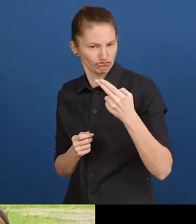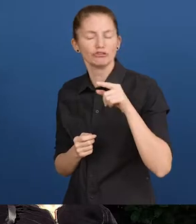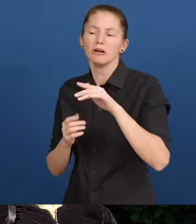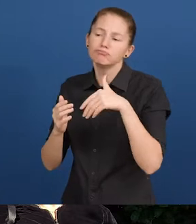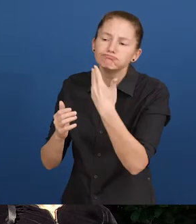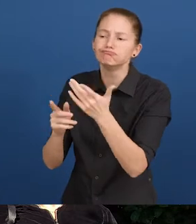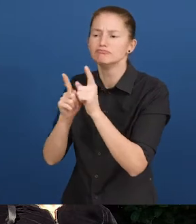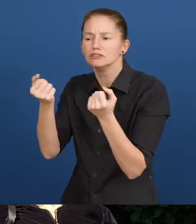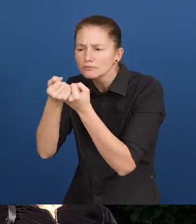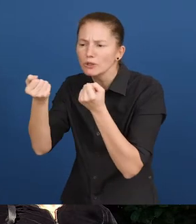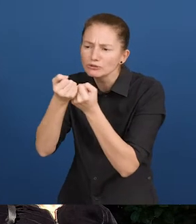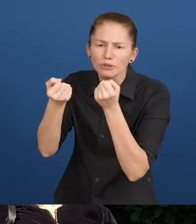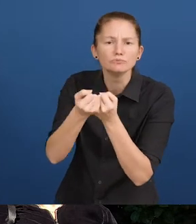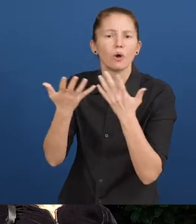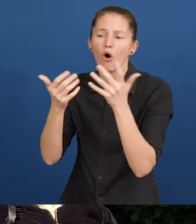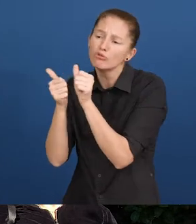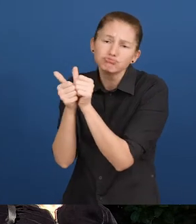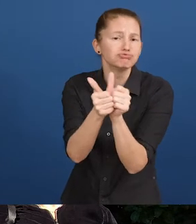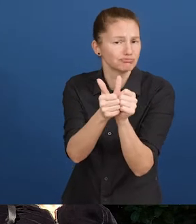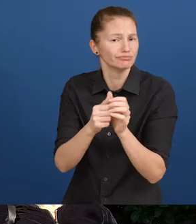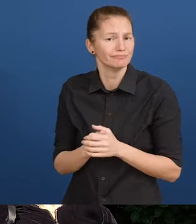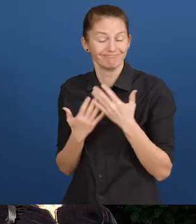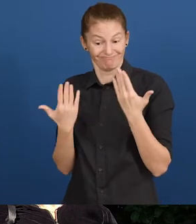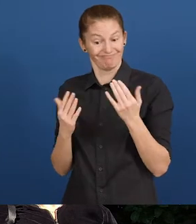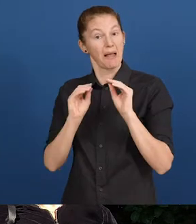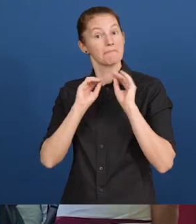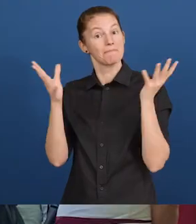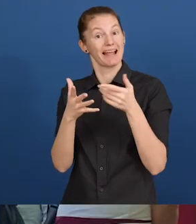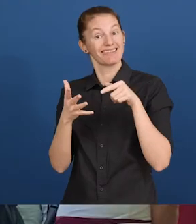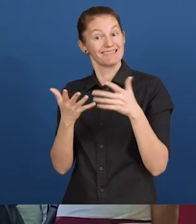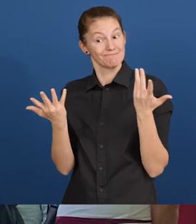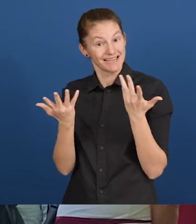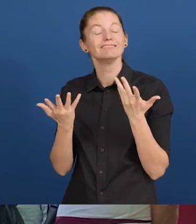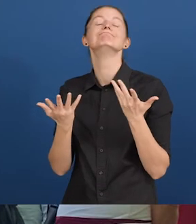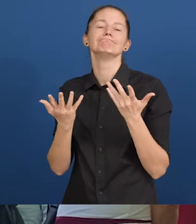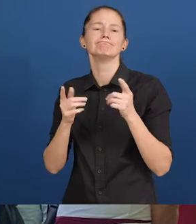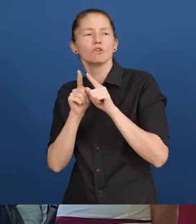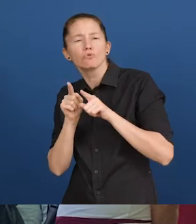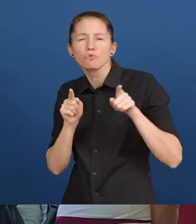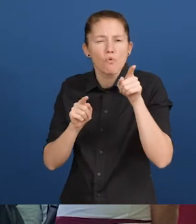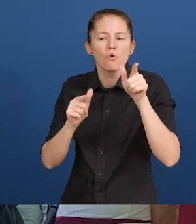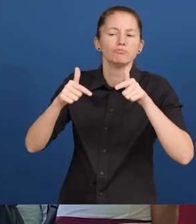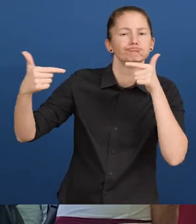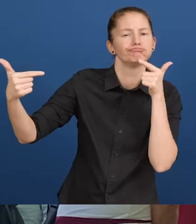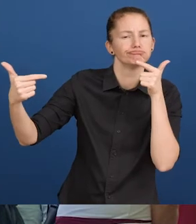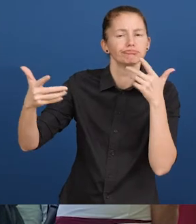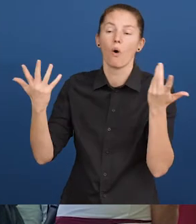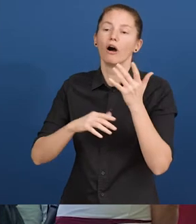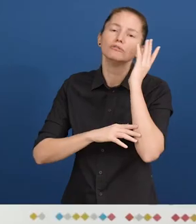includes comprehensive support and accompaniment. During the Covid-Pandemic, virtual tours and lectures were offered.